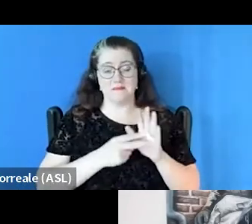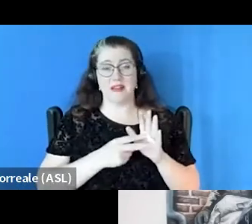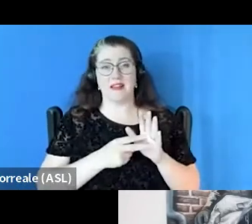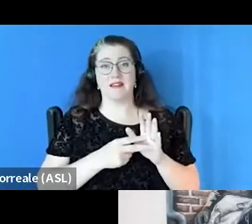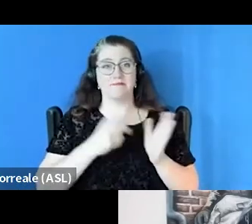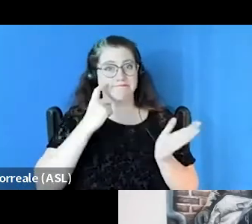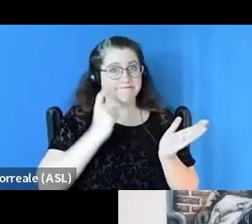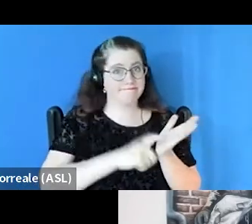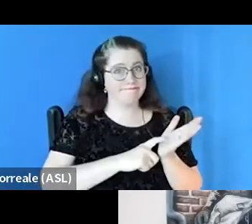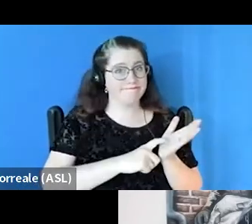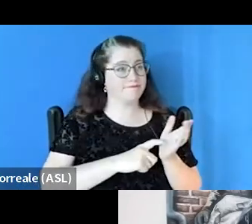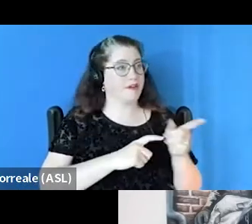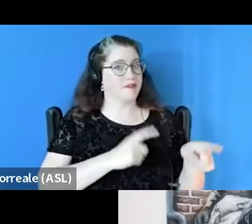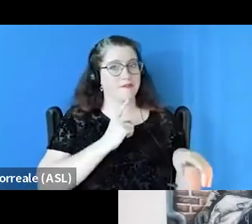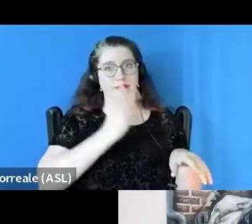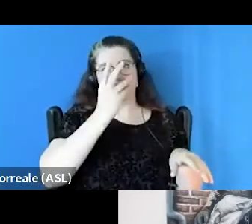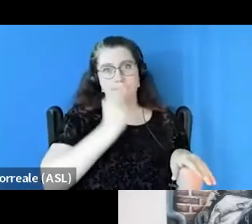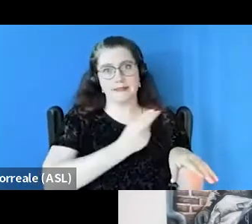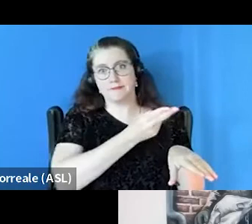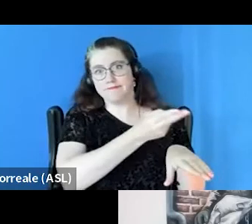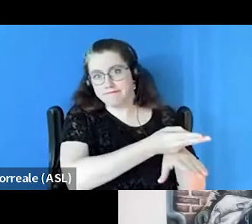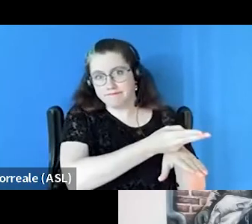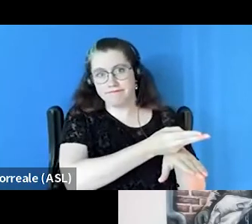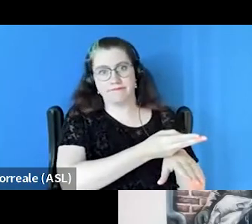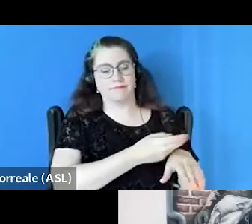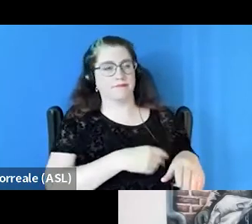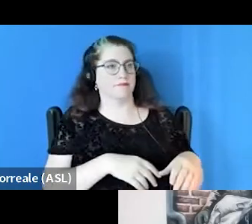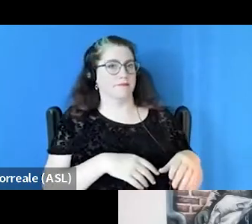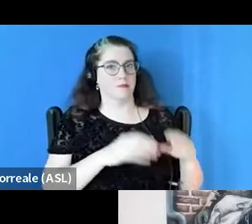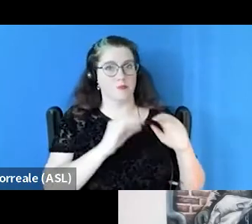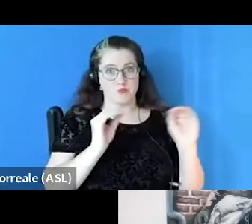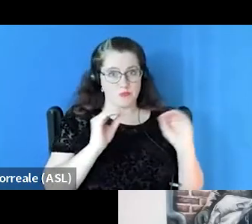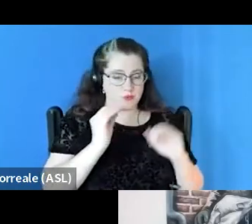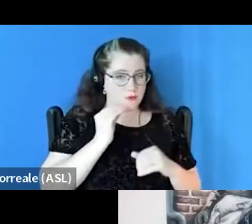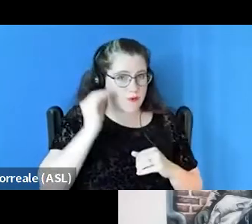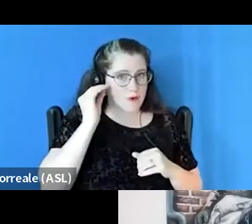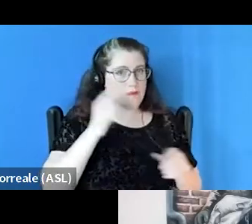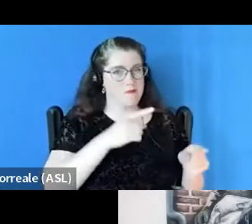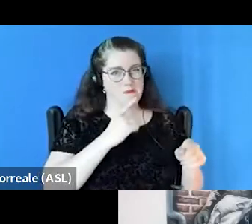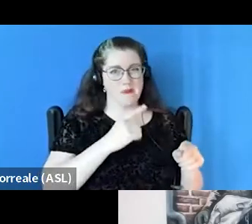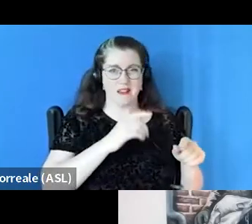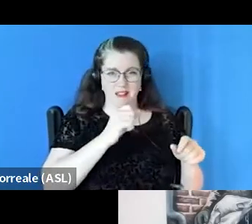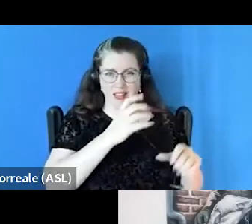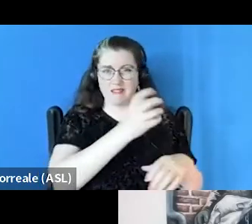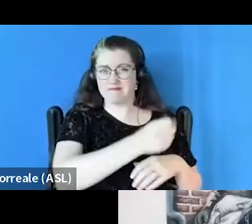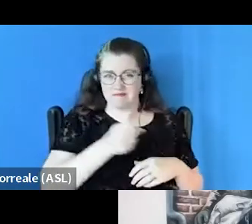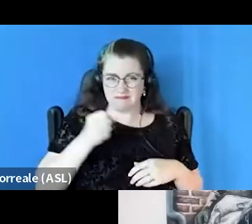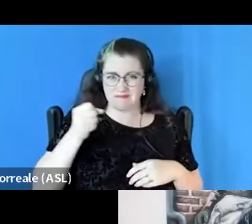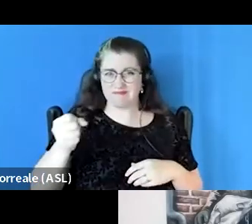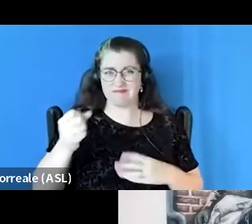and mostly that has to do with being homeless and unhoused, you can get up to six years in prison.